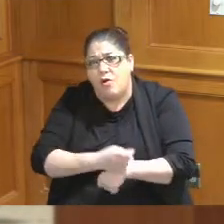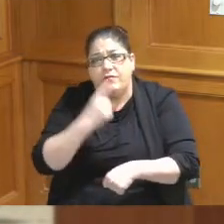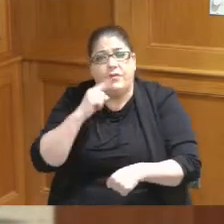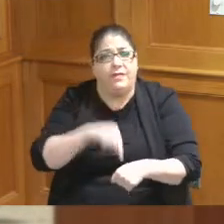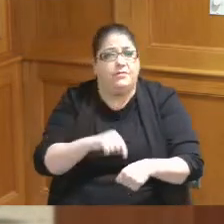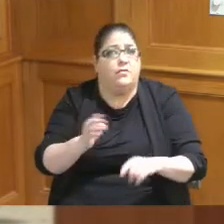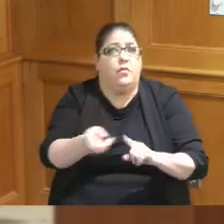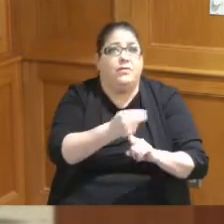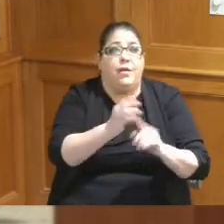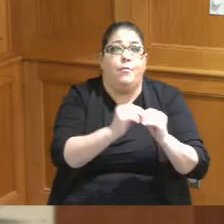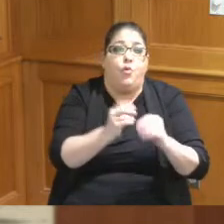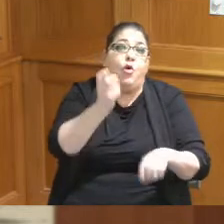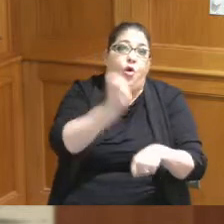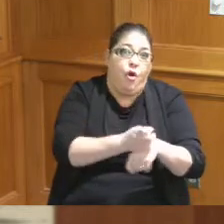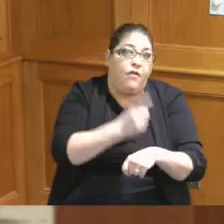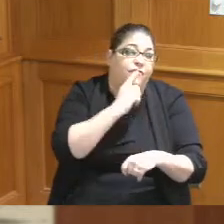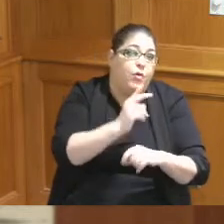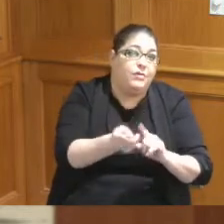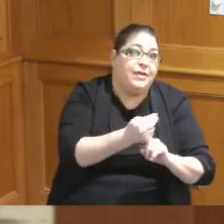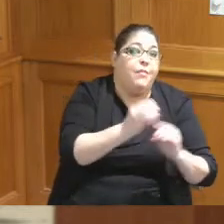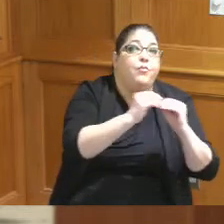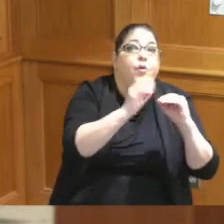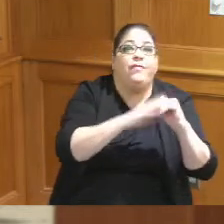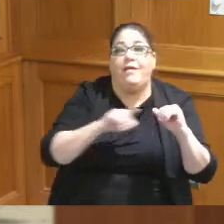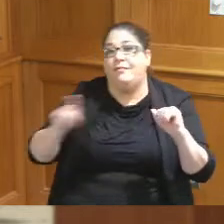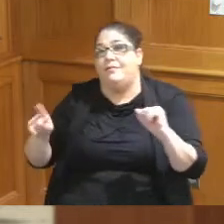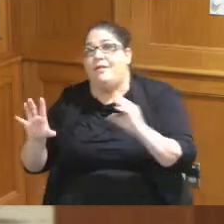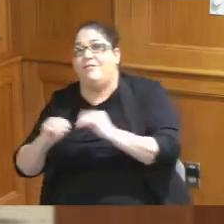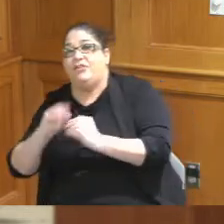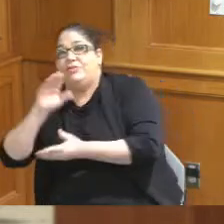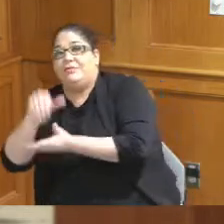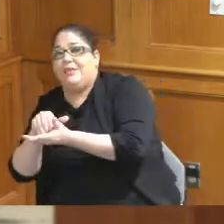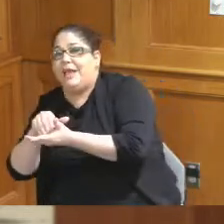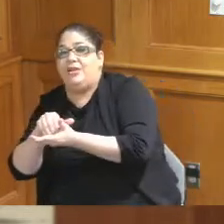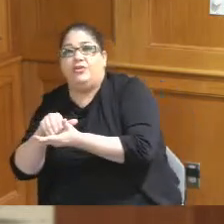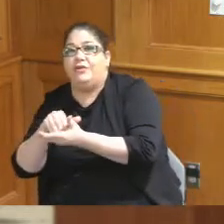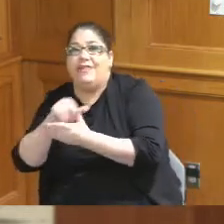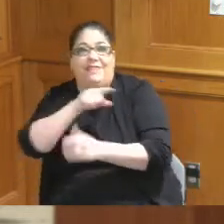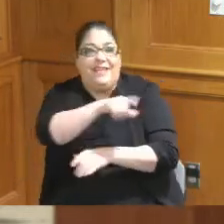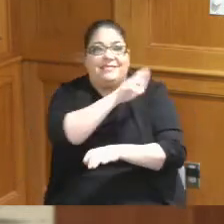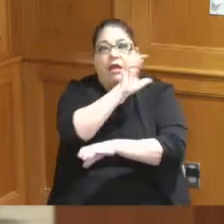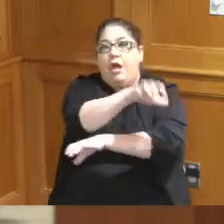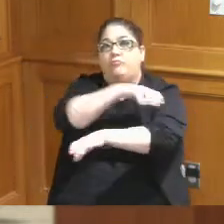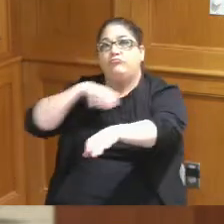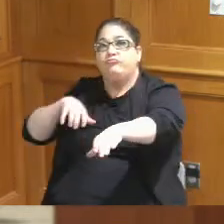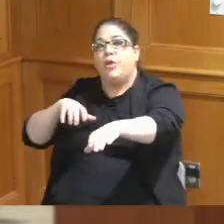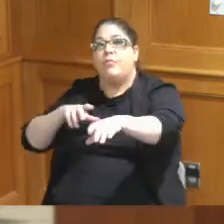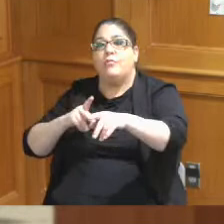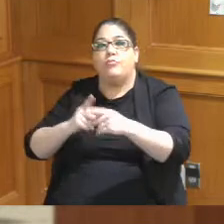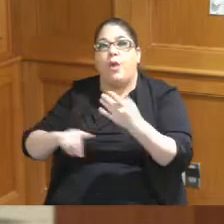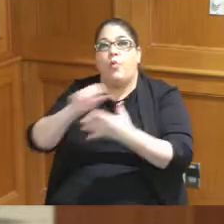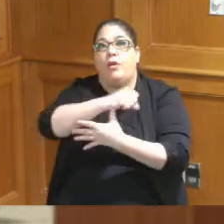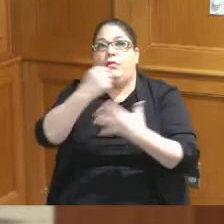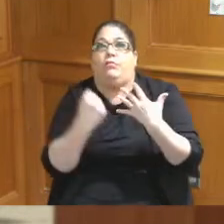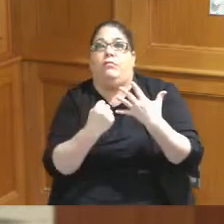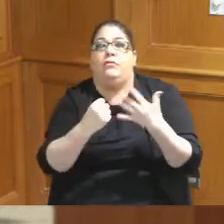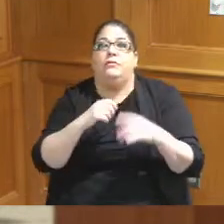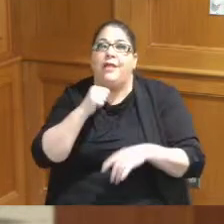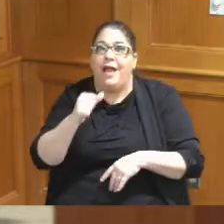if not harder on this hotel than we are the convention center it's not taking a back seat but they have to come together or neither one's going to work